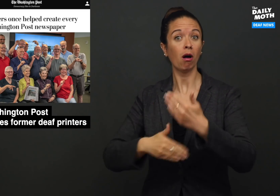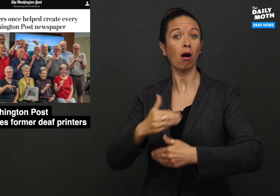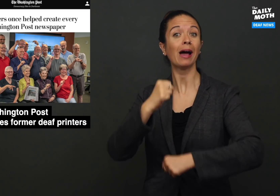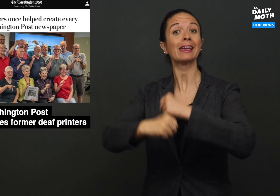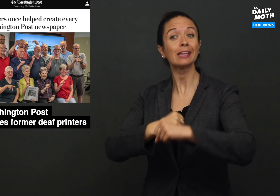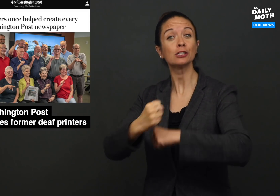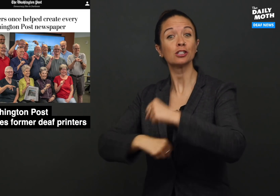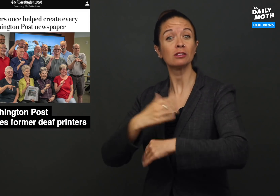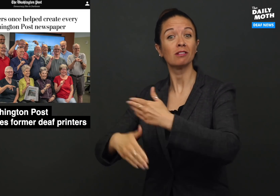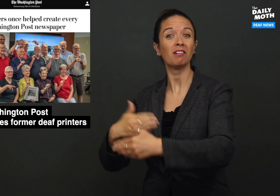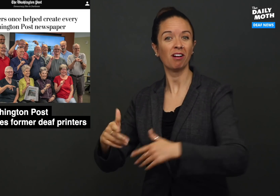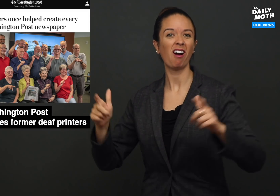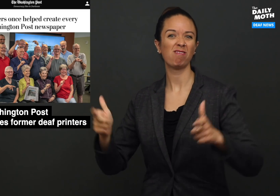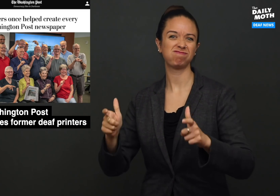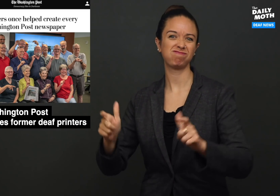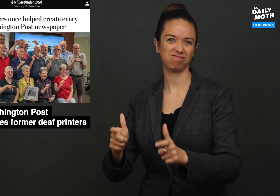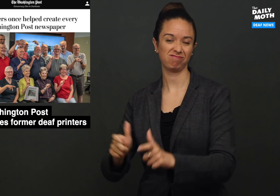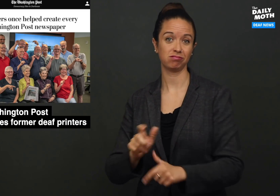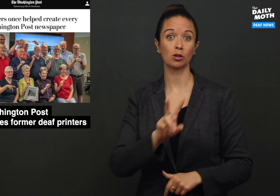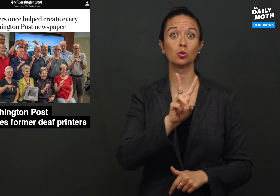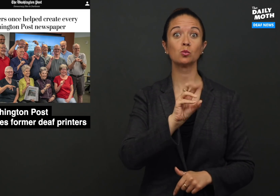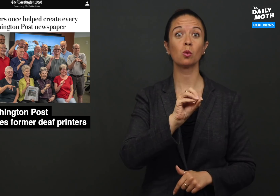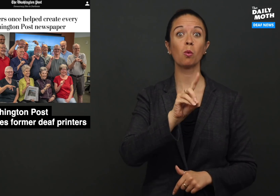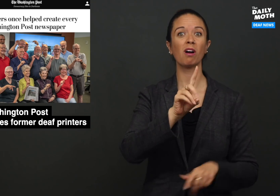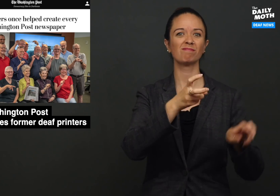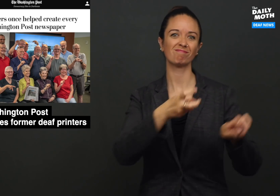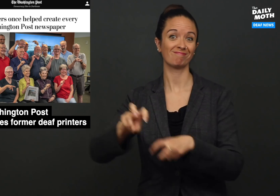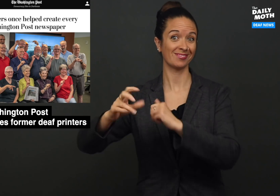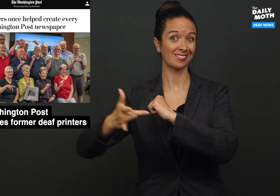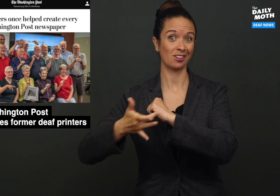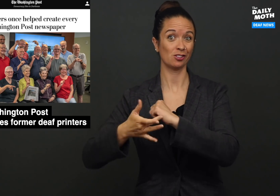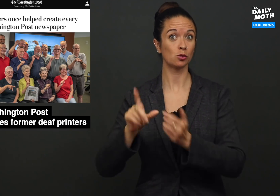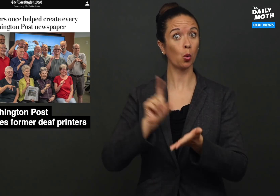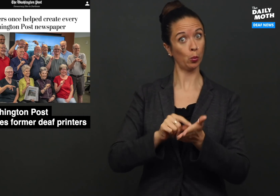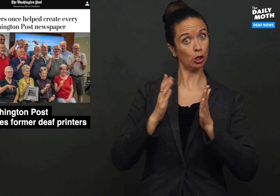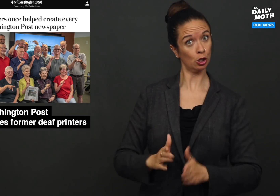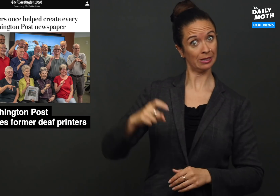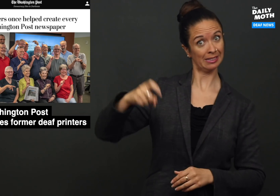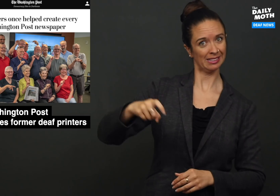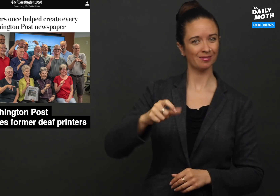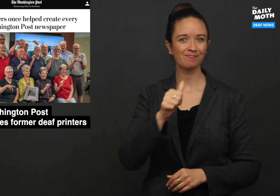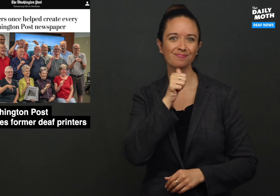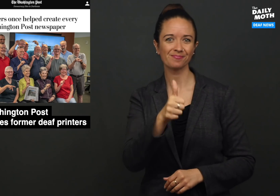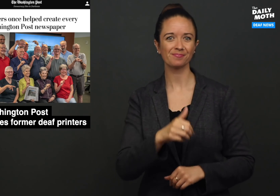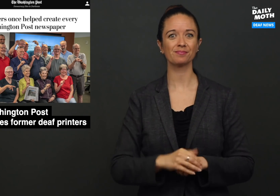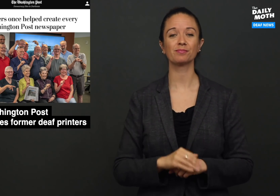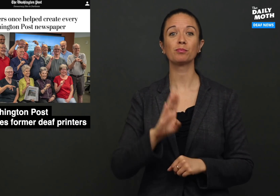As the years went by, the numbers dwindled. In 2001, things switched to technology so printers were no longer needed.